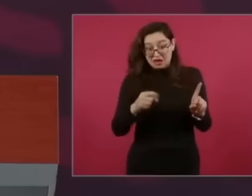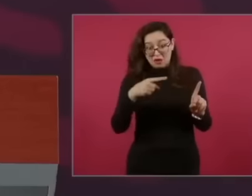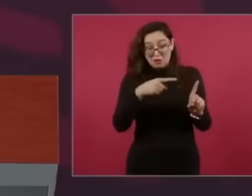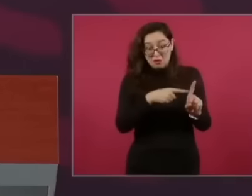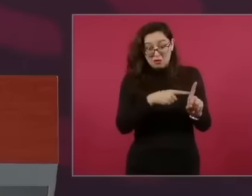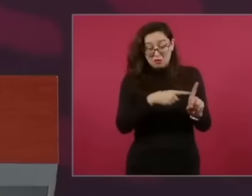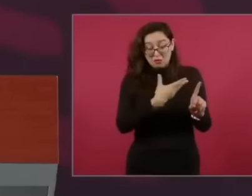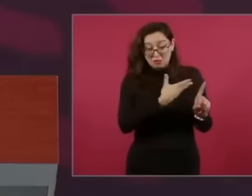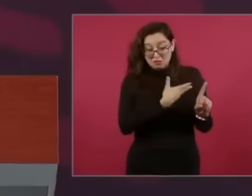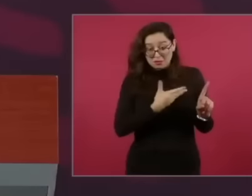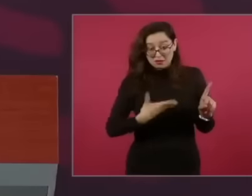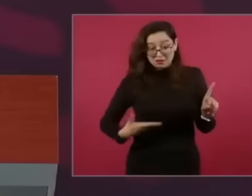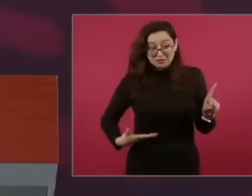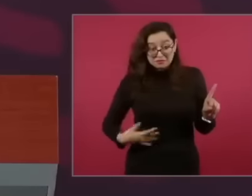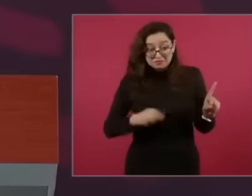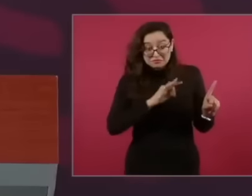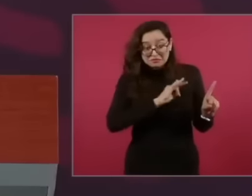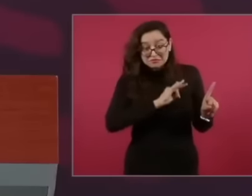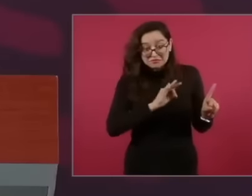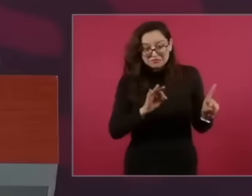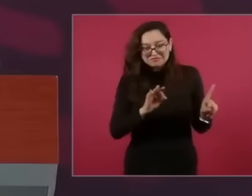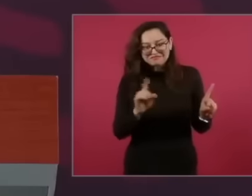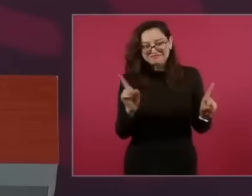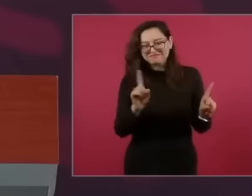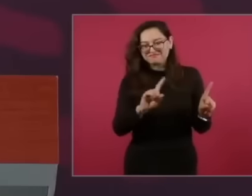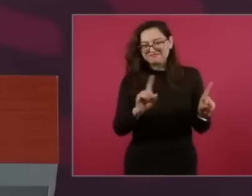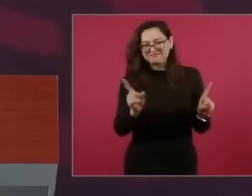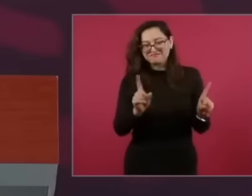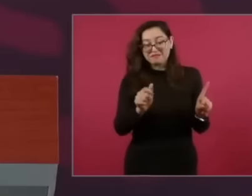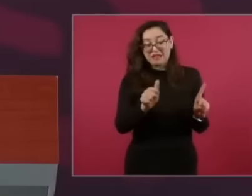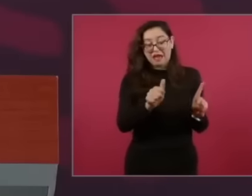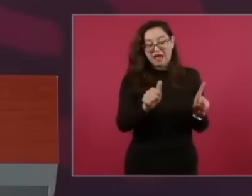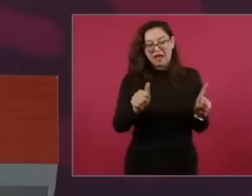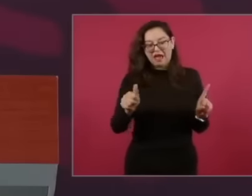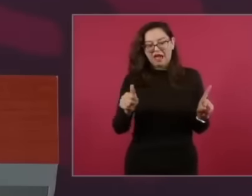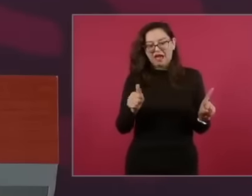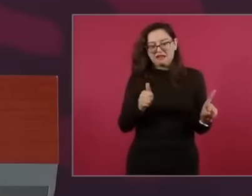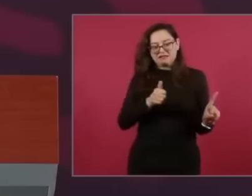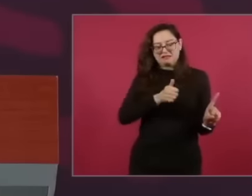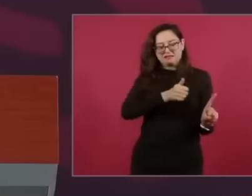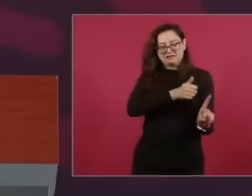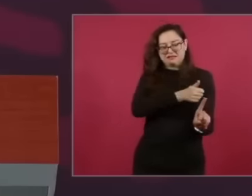size neither small nor